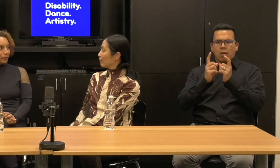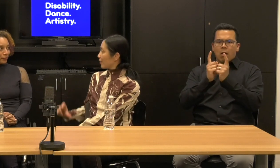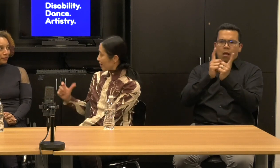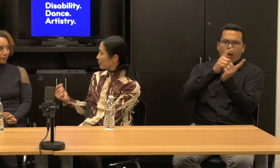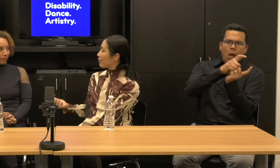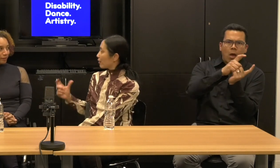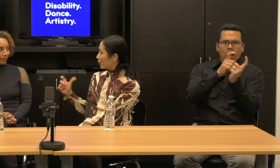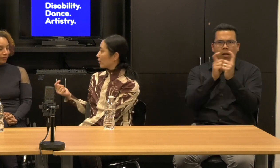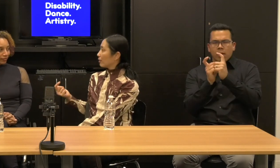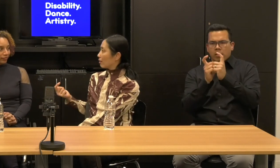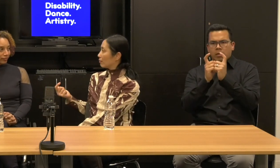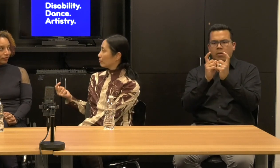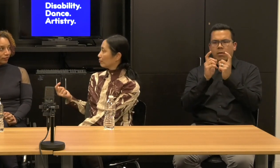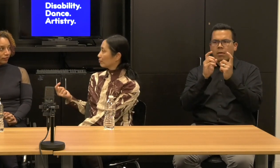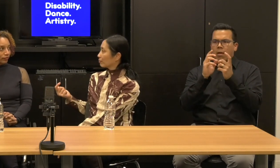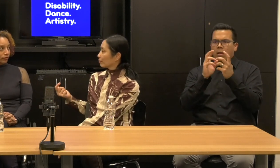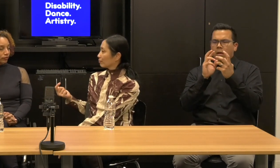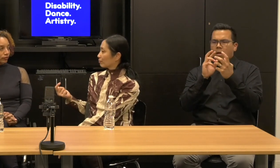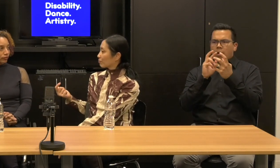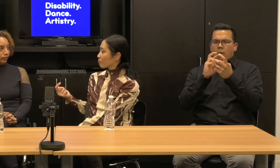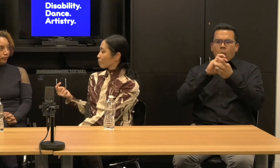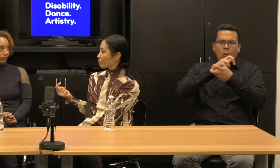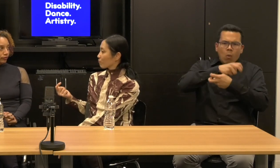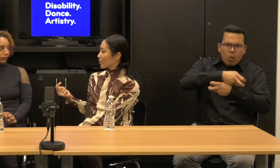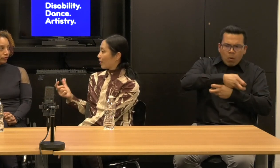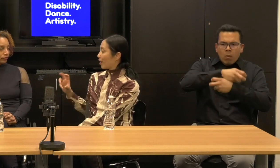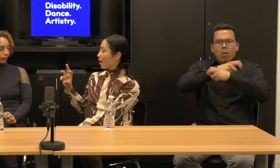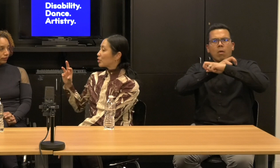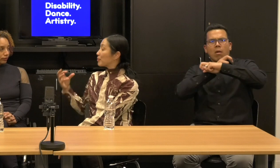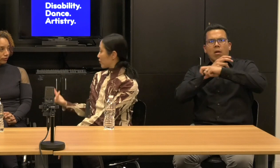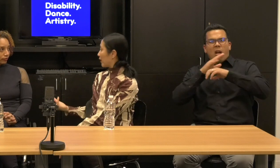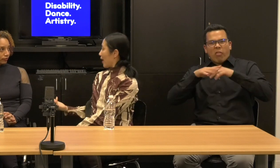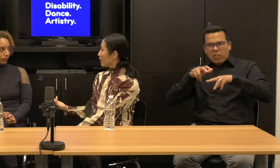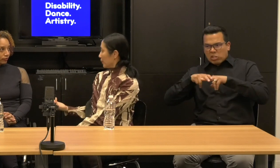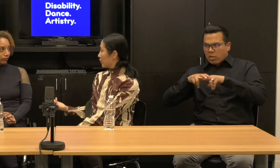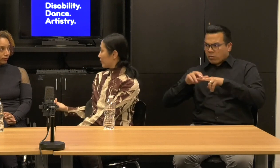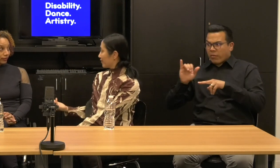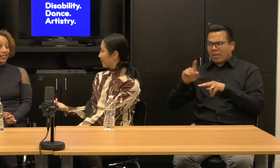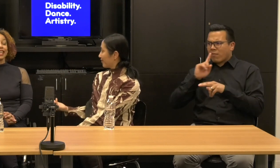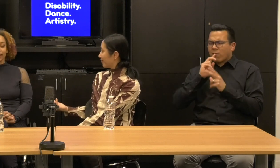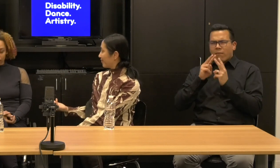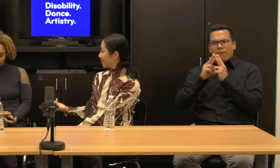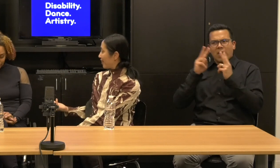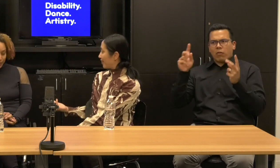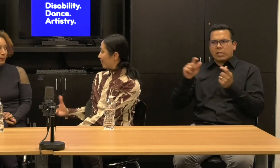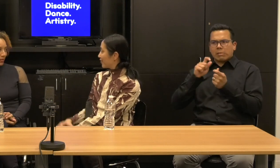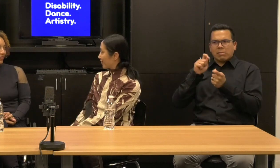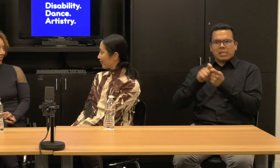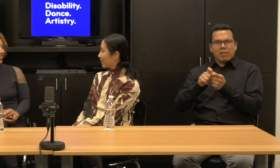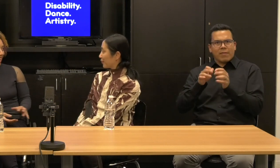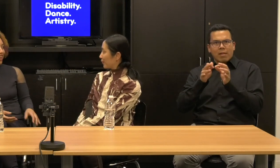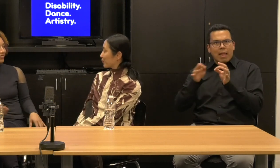That's a very specific language. Alice: It is very specific.